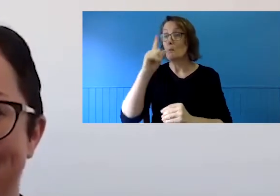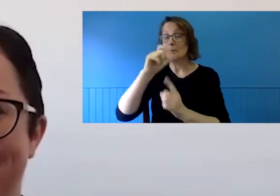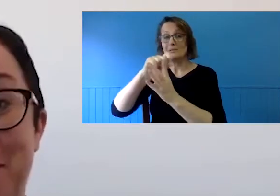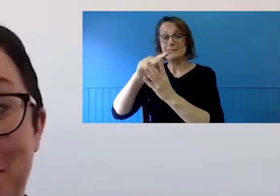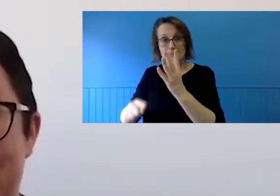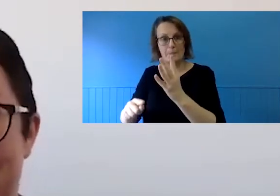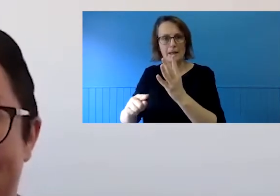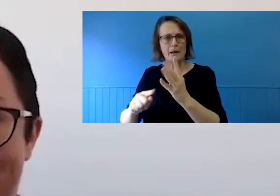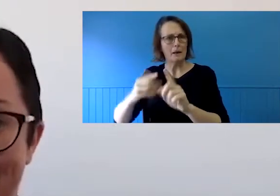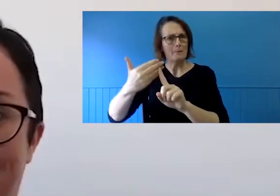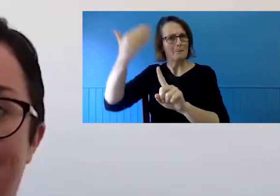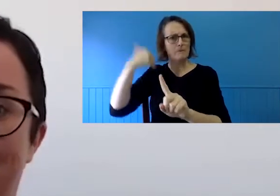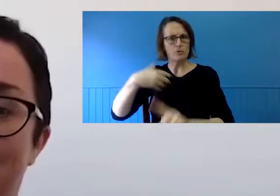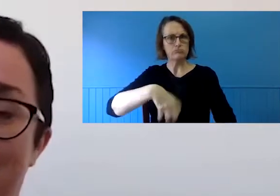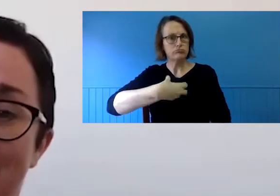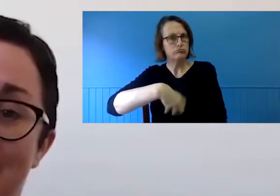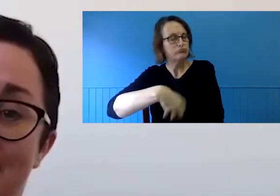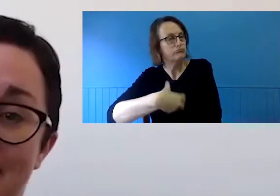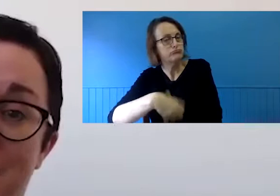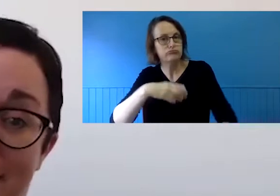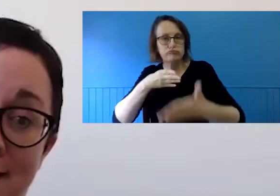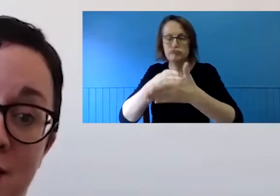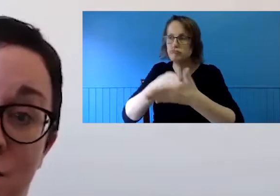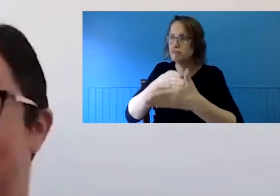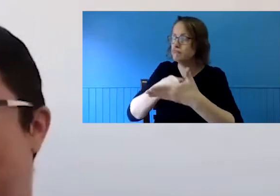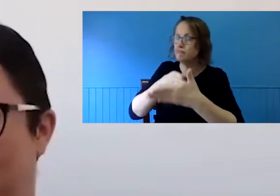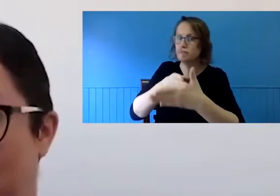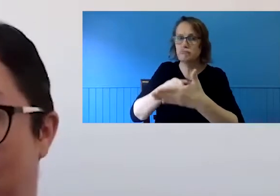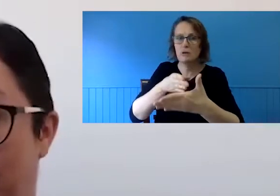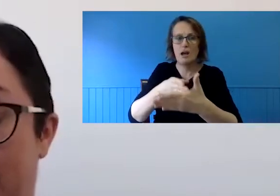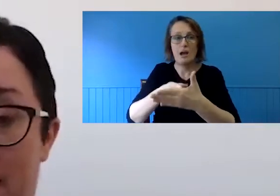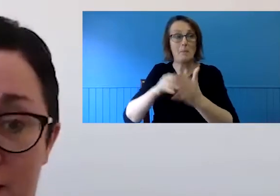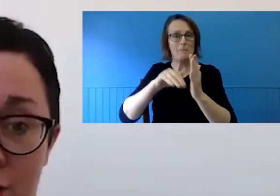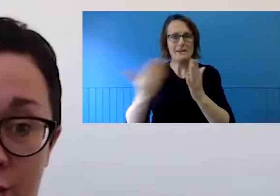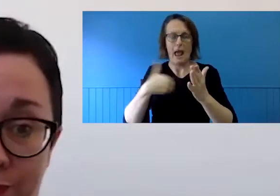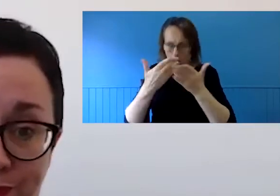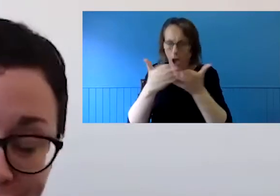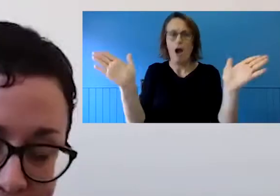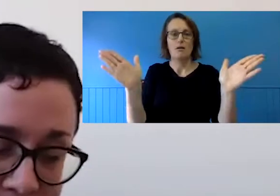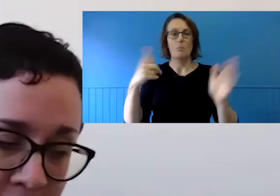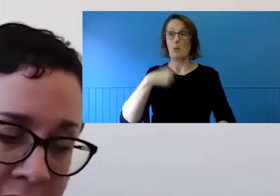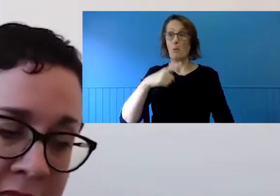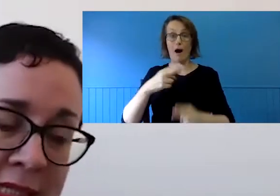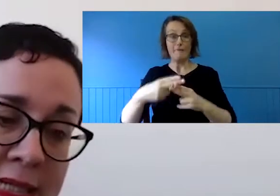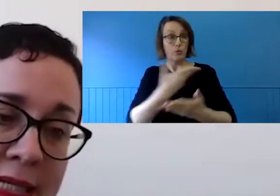whole lot more eligible in the way that city-based, non-disabled people needed it to.